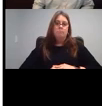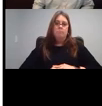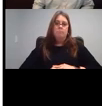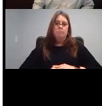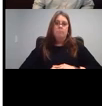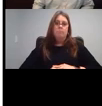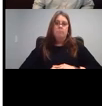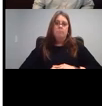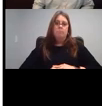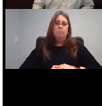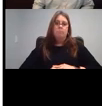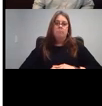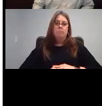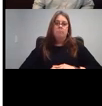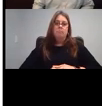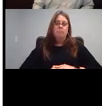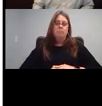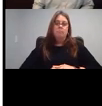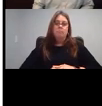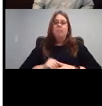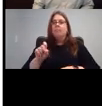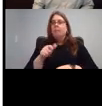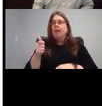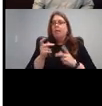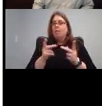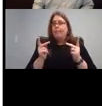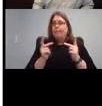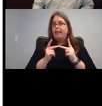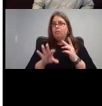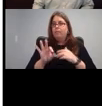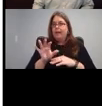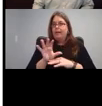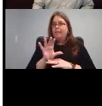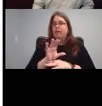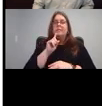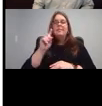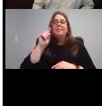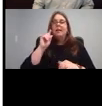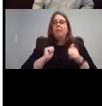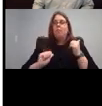places to find these videos, the deaf Performing Arts network, or